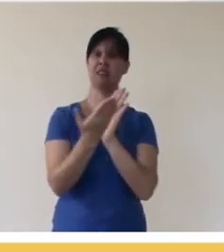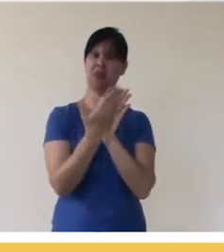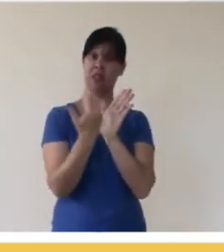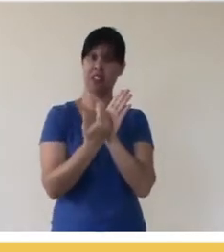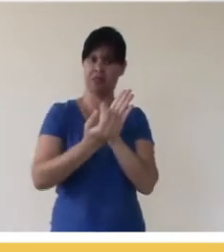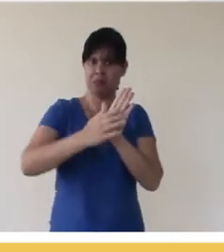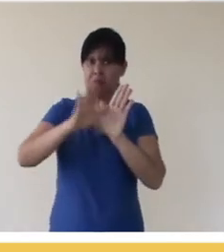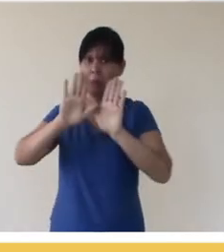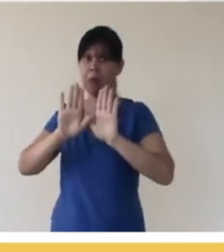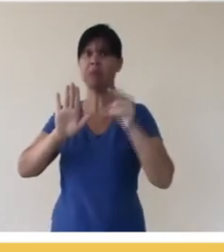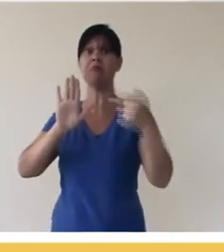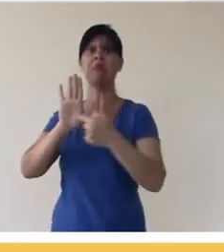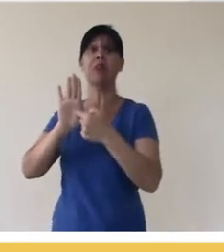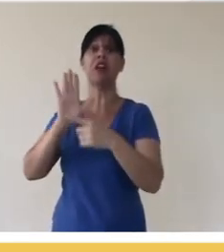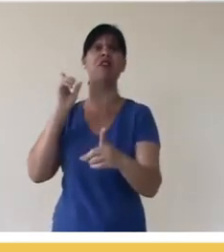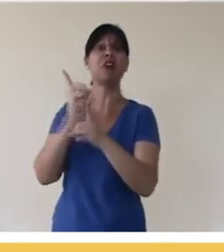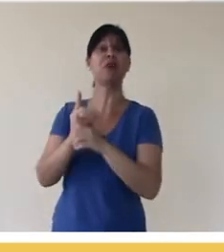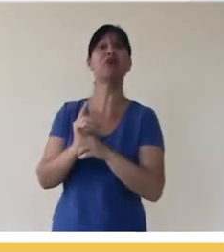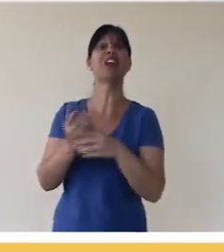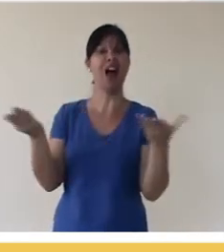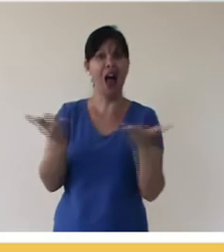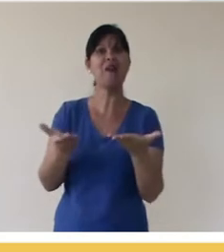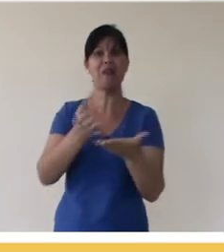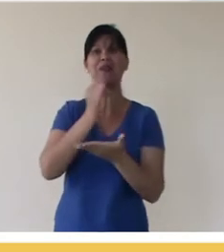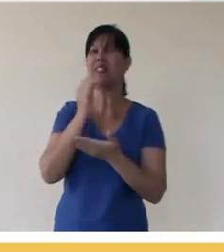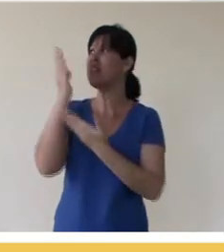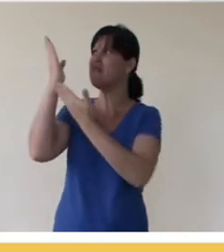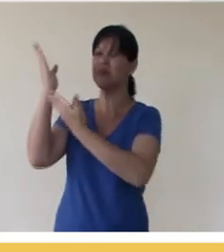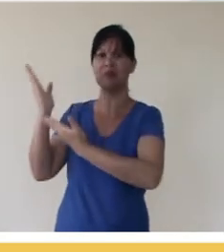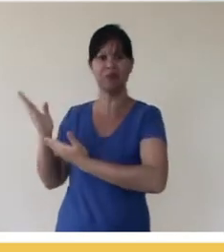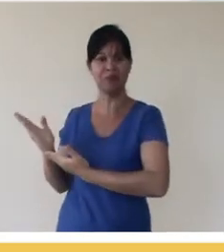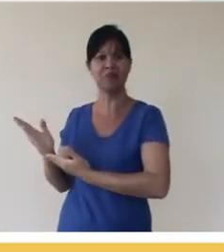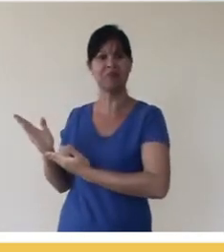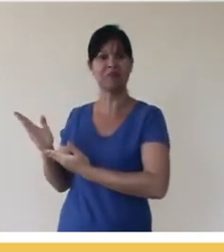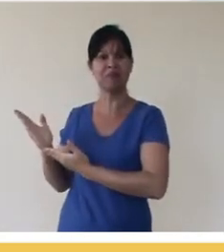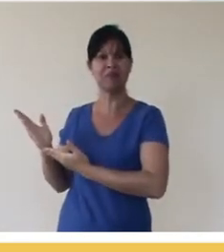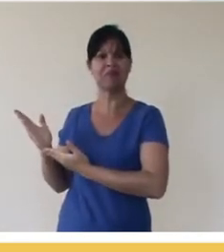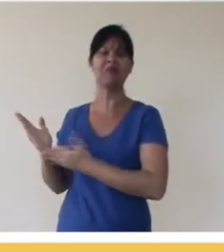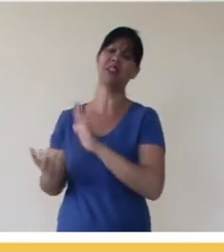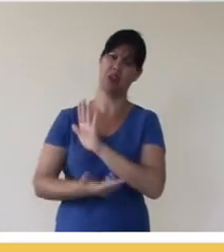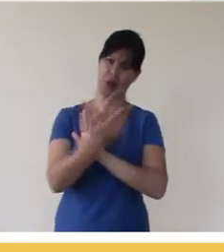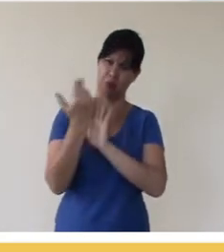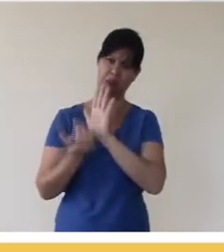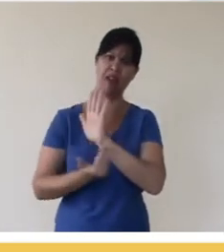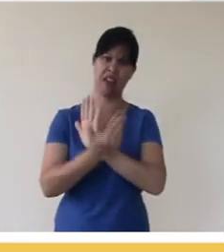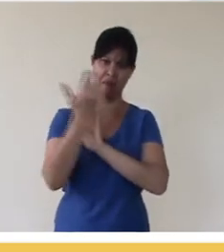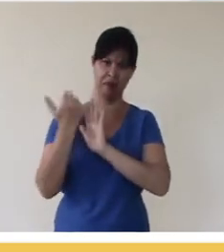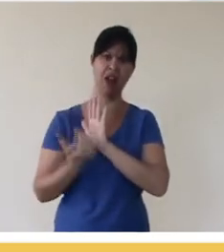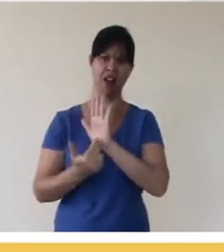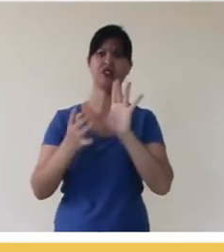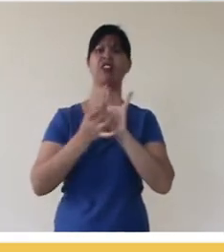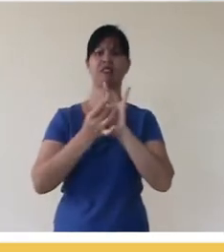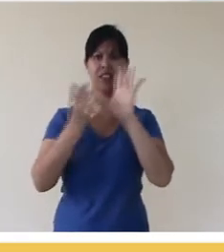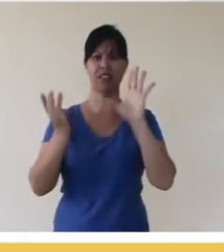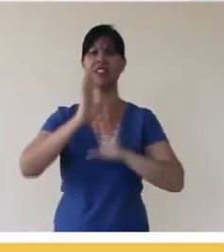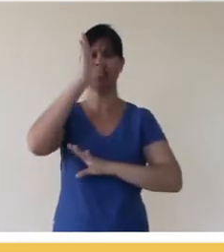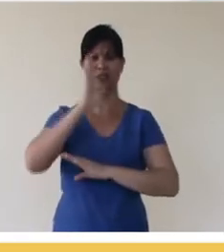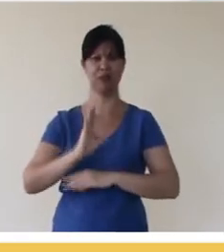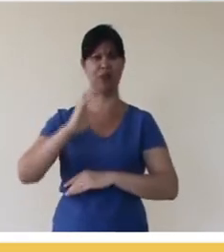download. On the back cover of this book, you will find exactly what we mentioned here: an image of the license, which is appropriate in many